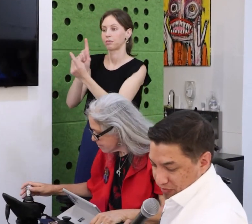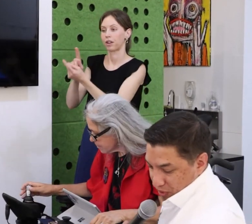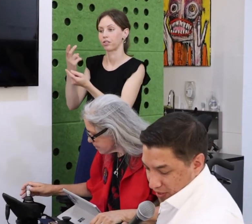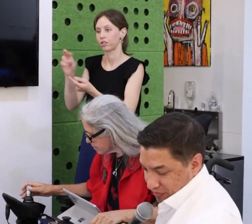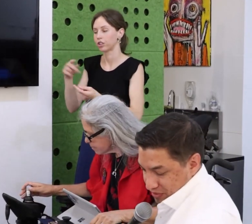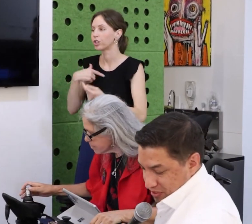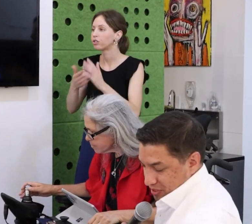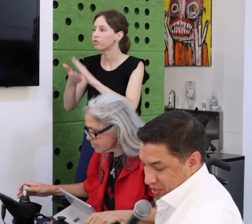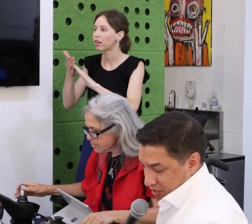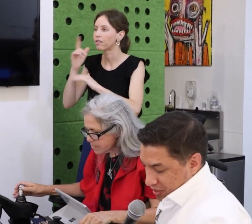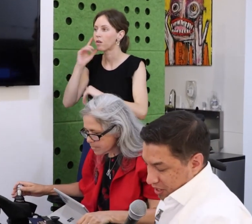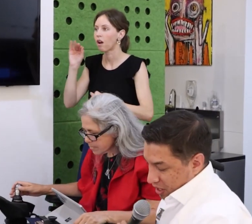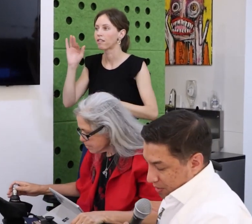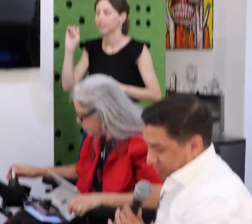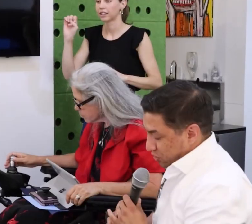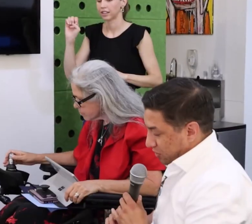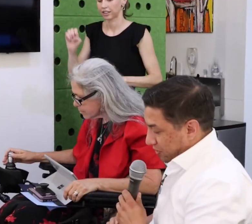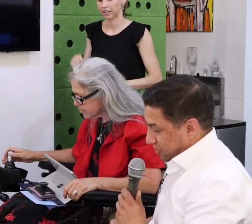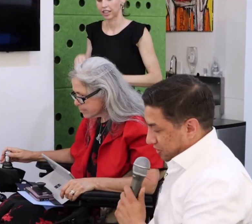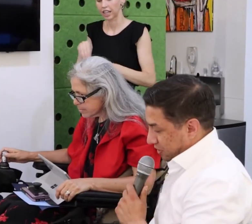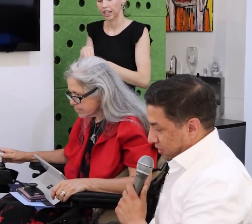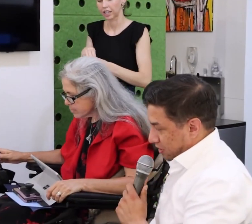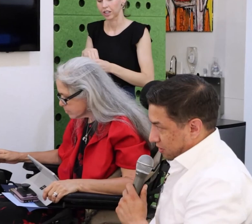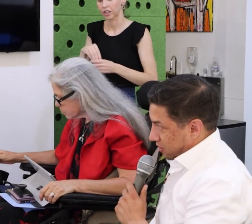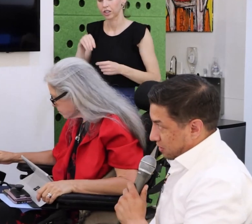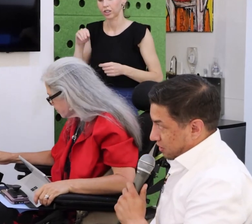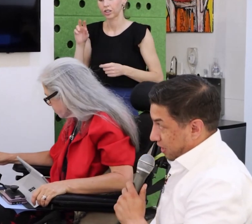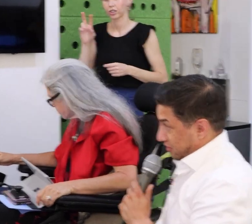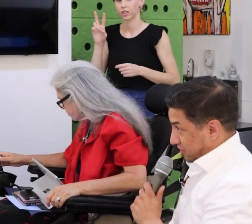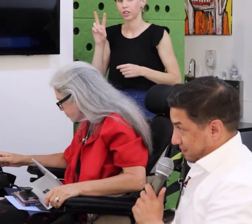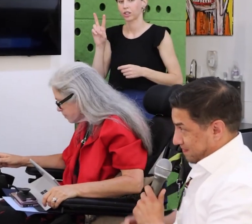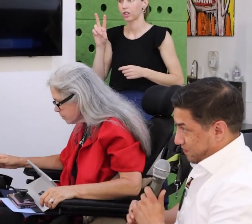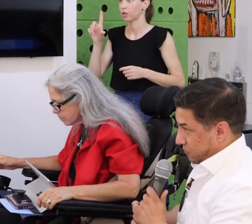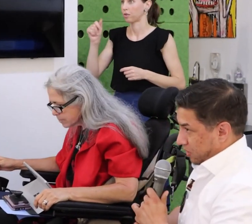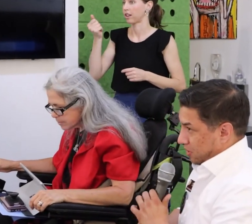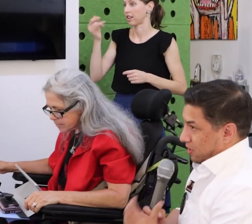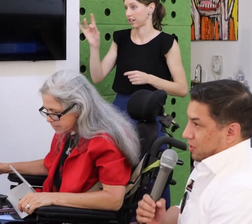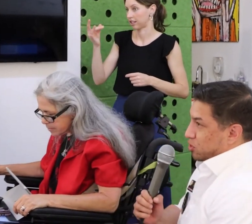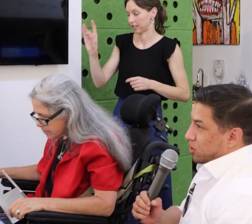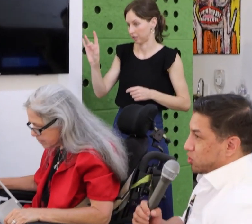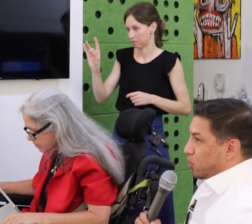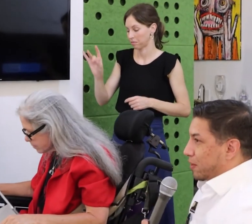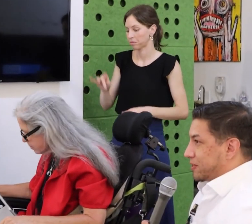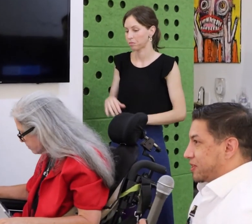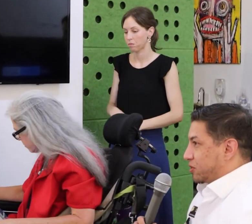you have my commitment that I would continue to do everything